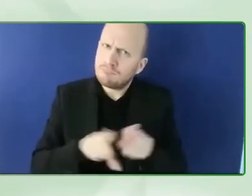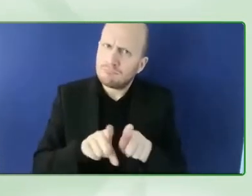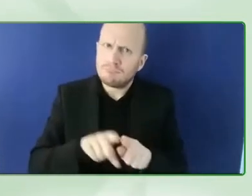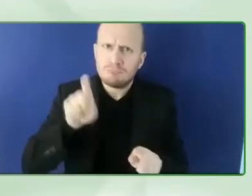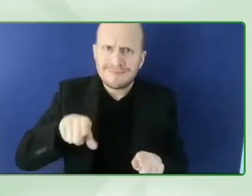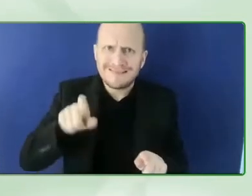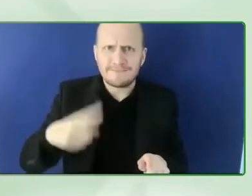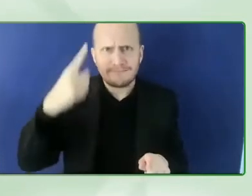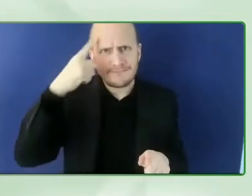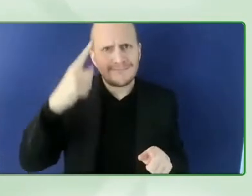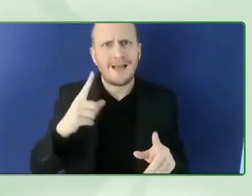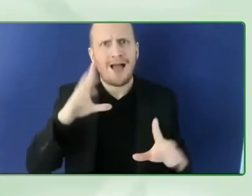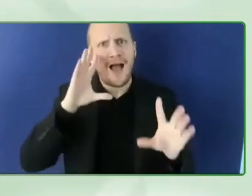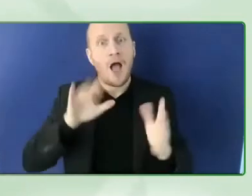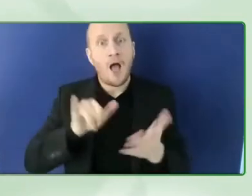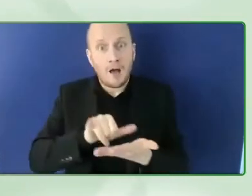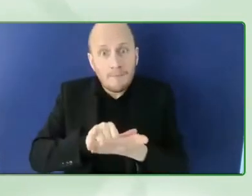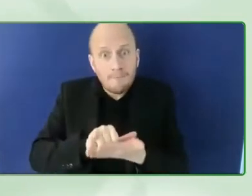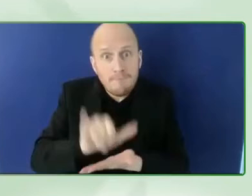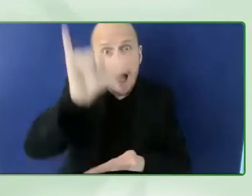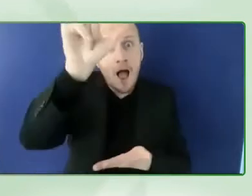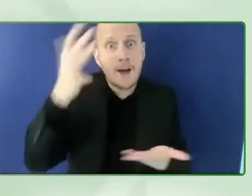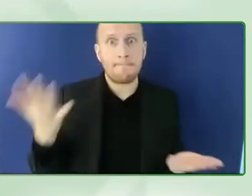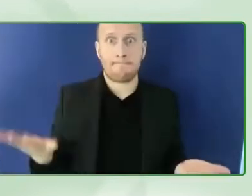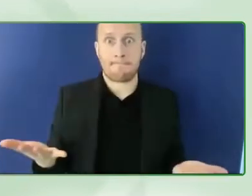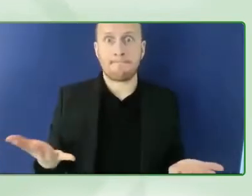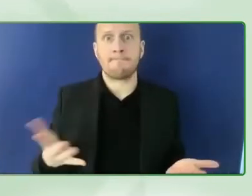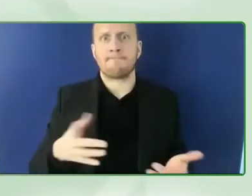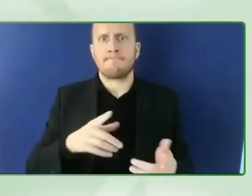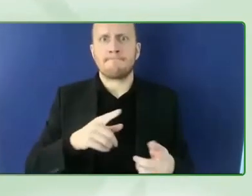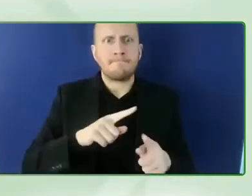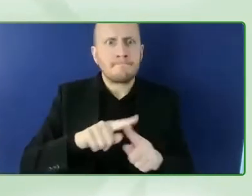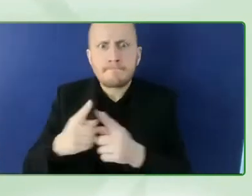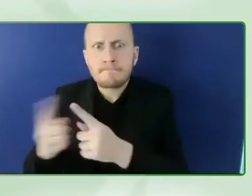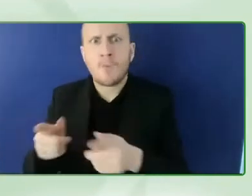to the lives of people with disabilities and we are looking to create a process that will